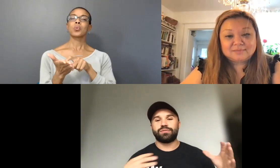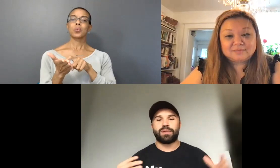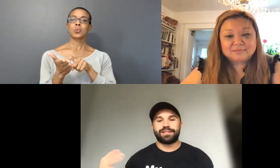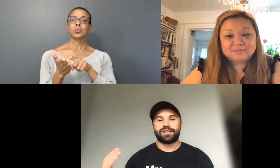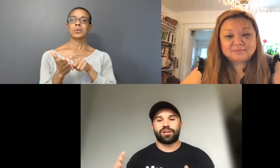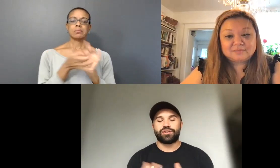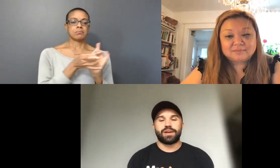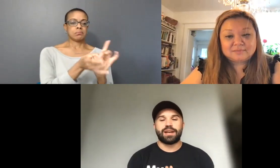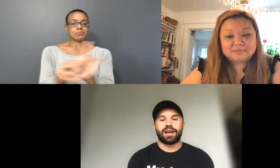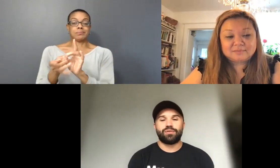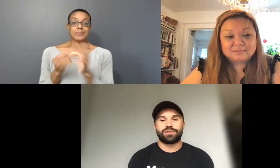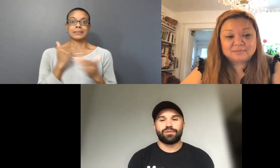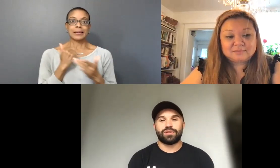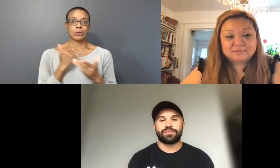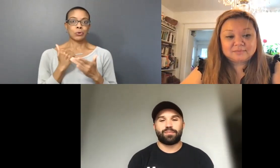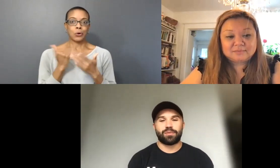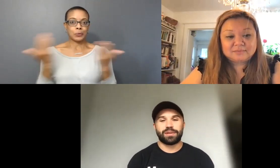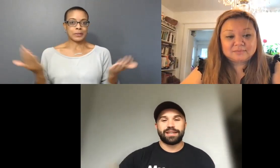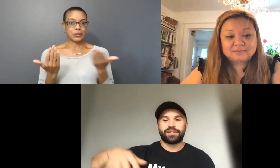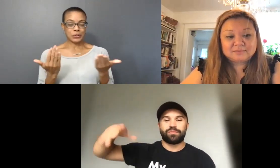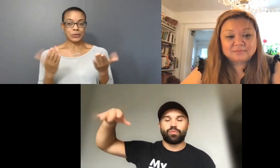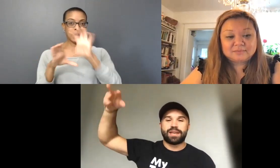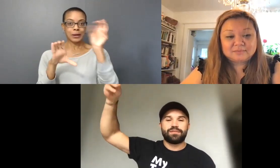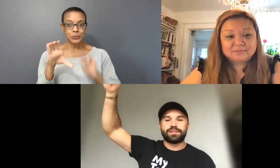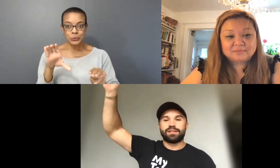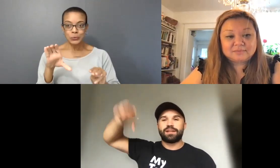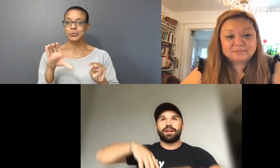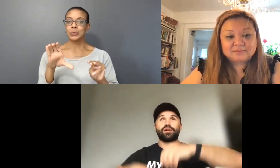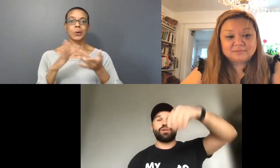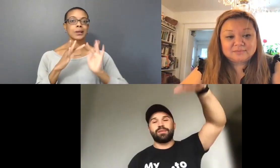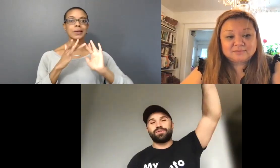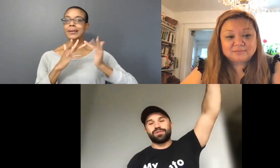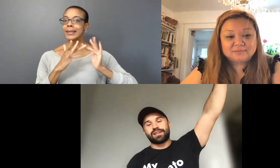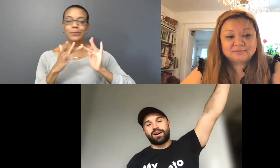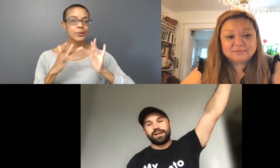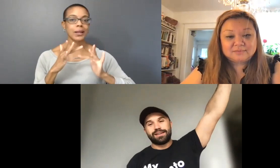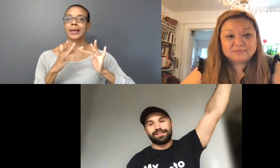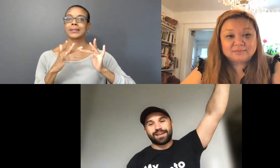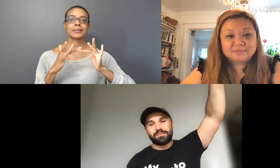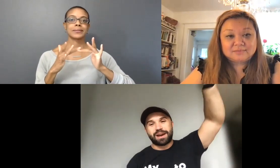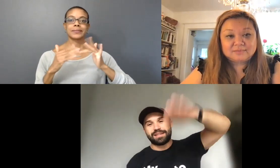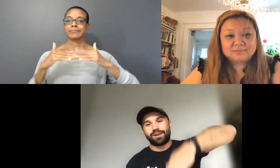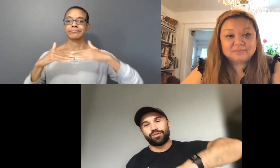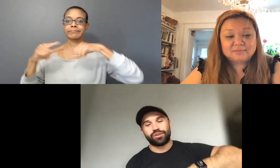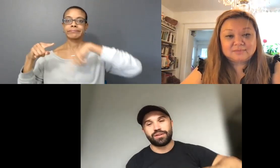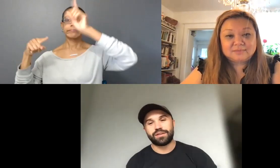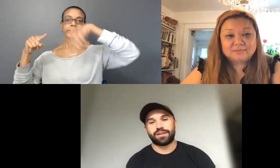by technology right now and so there's probably internet waves that are going up into the sky and coming back down on earth